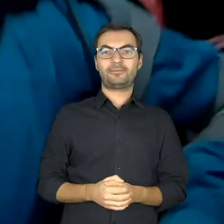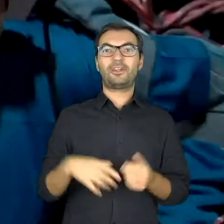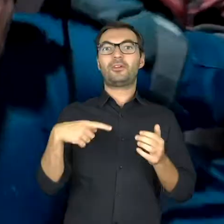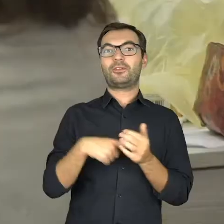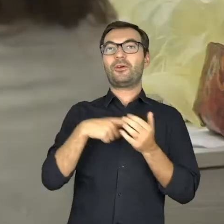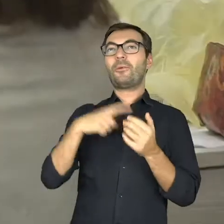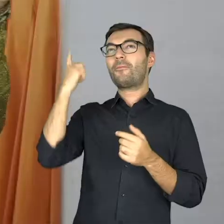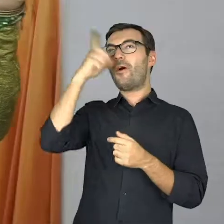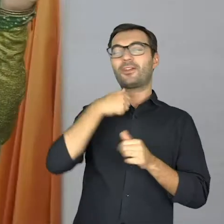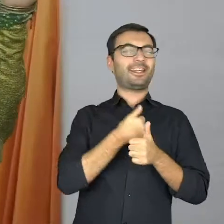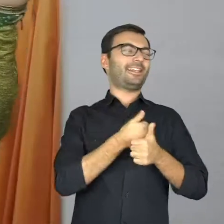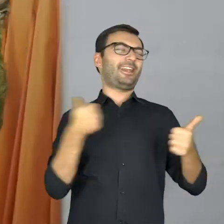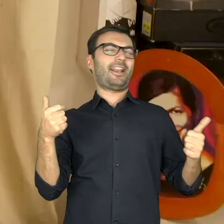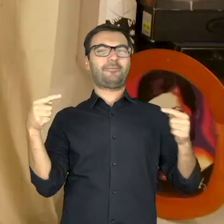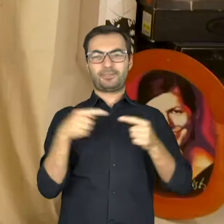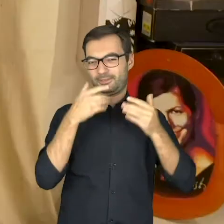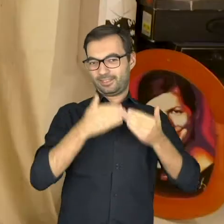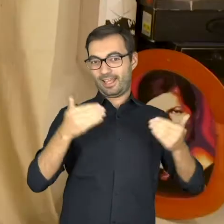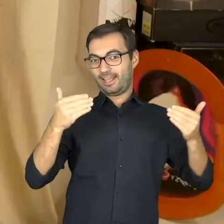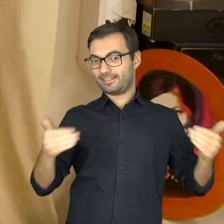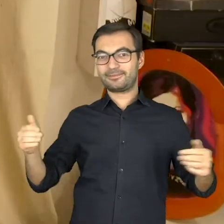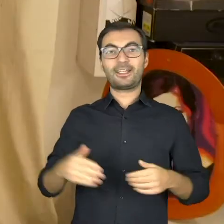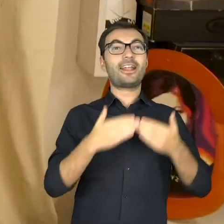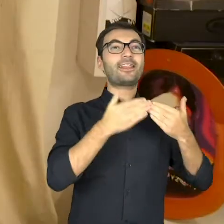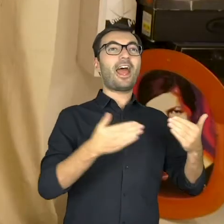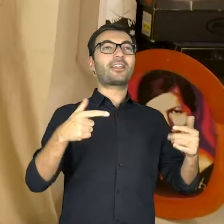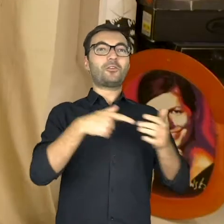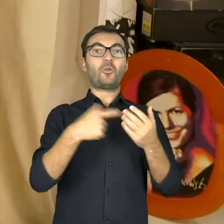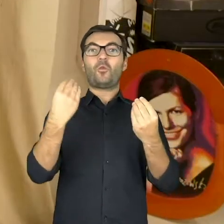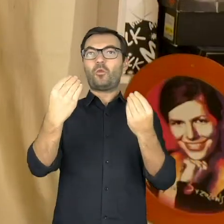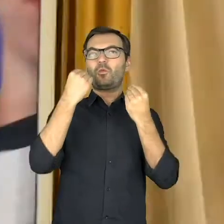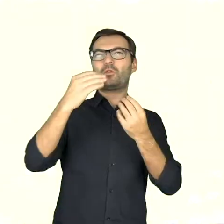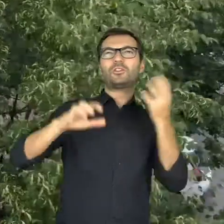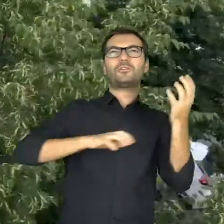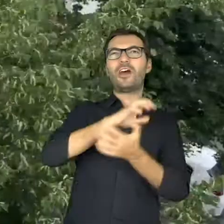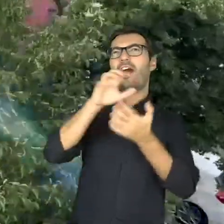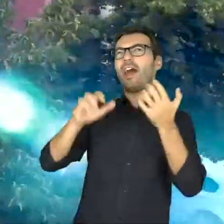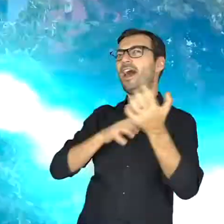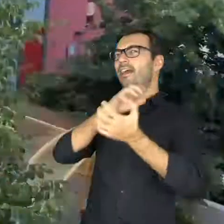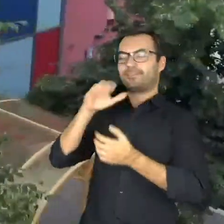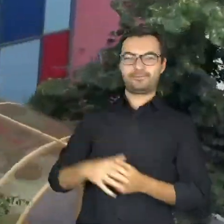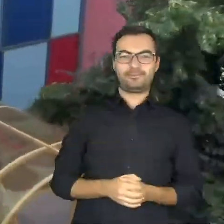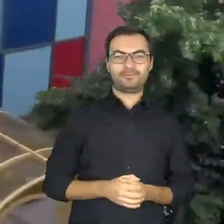The weather is good for the theater The theater is my window to the world